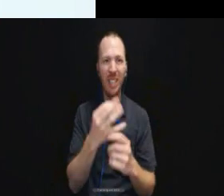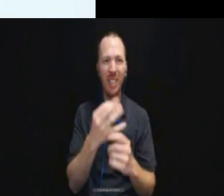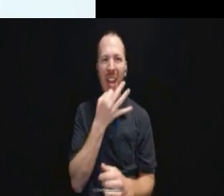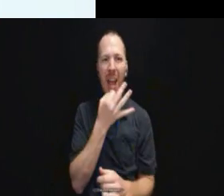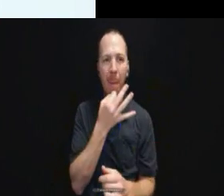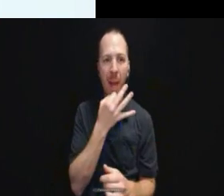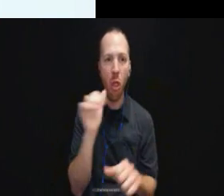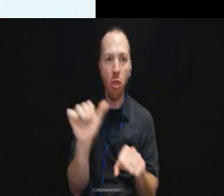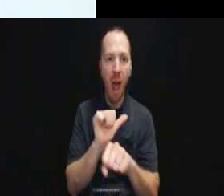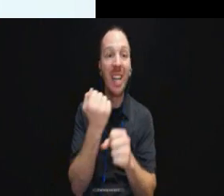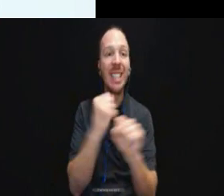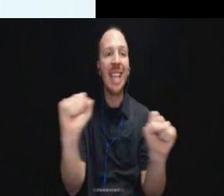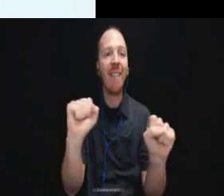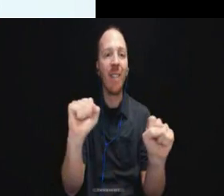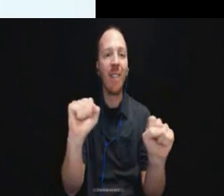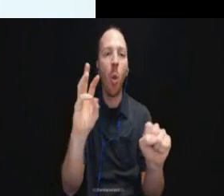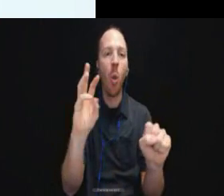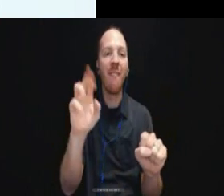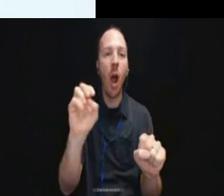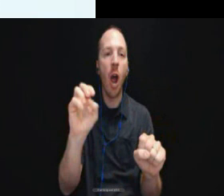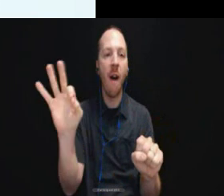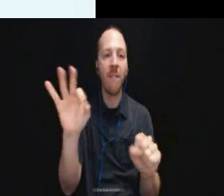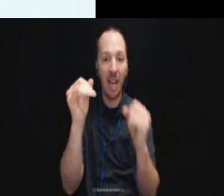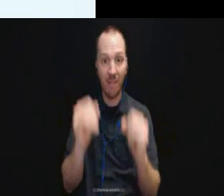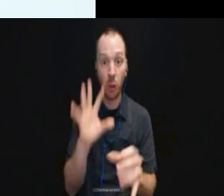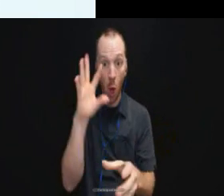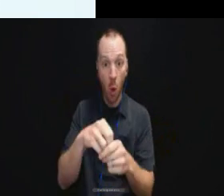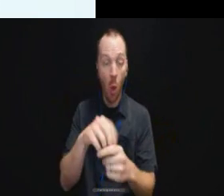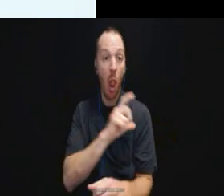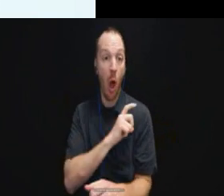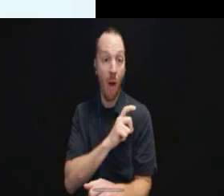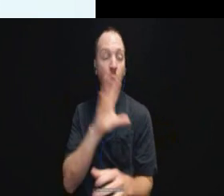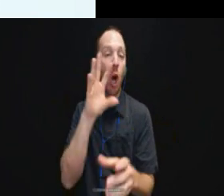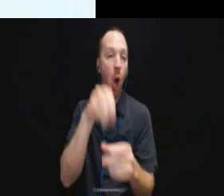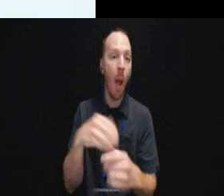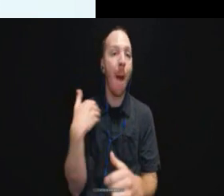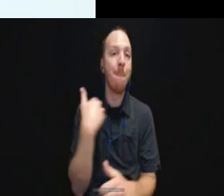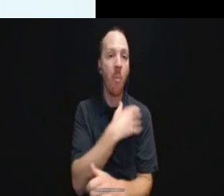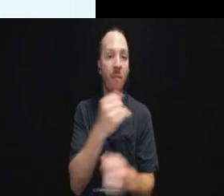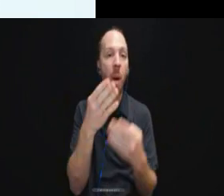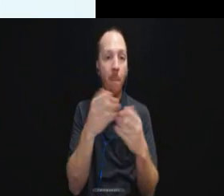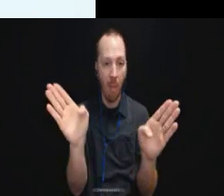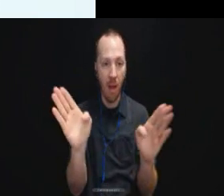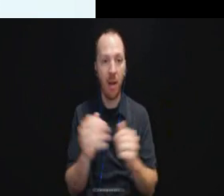of an individual, including law enforcement and including members of the public, and there